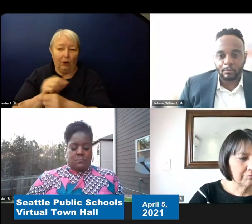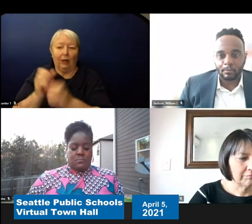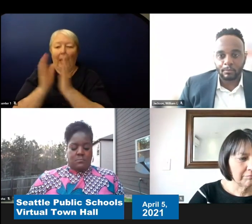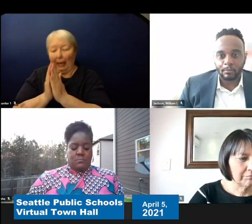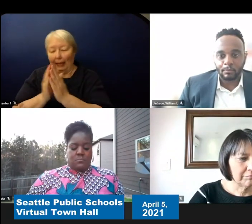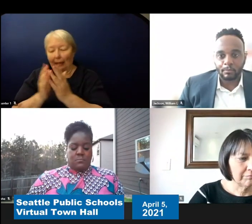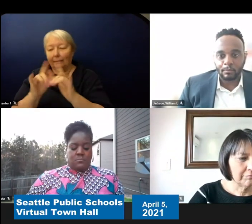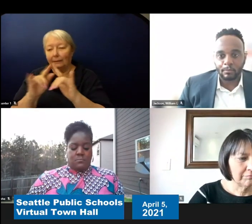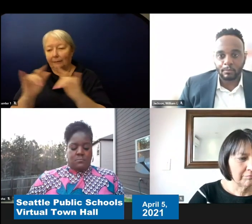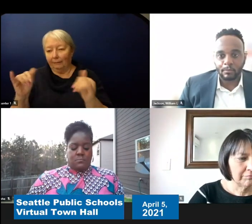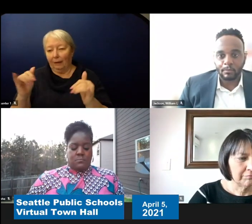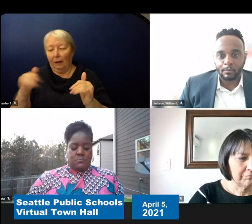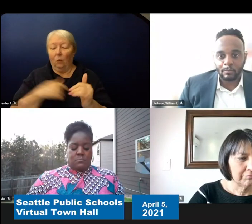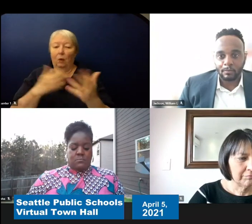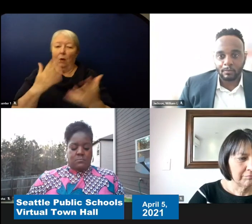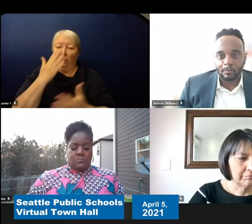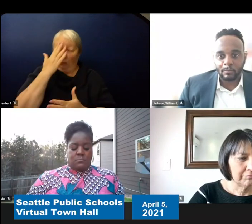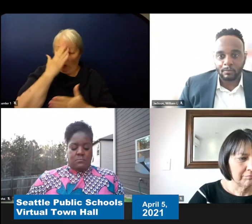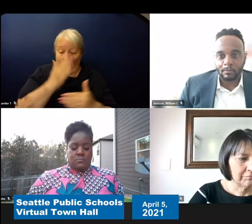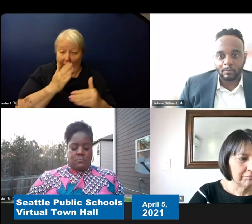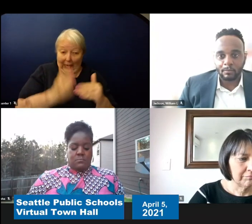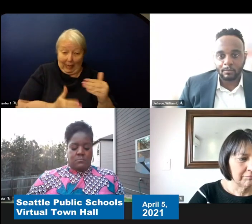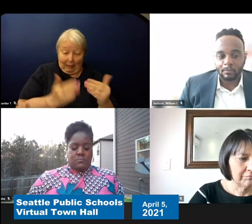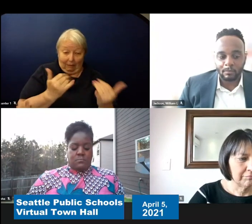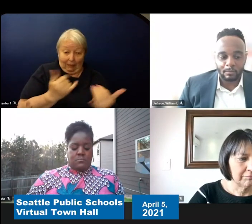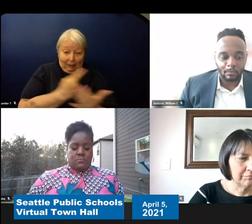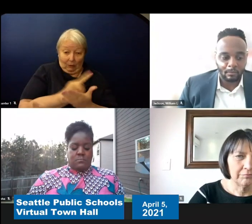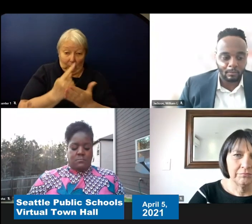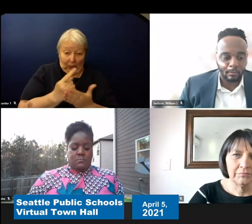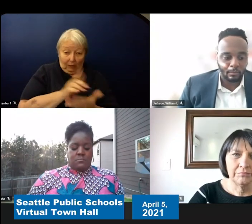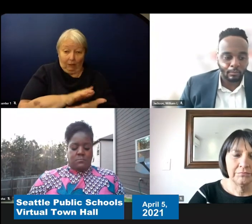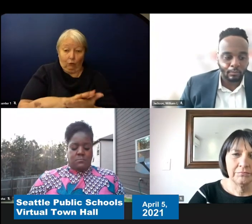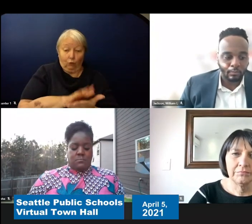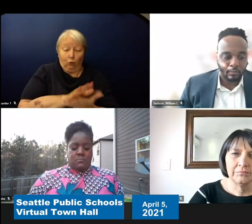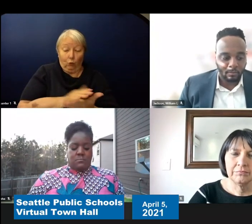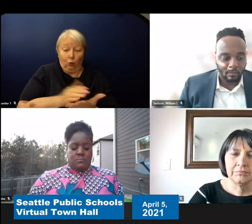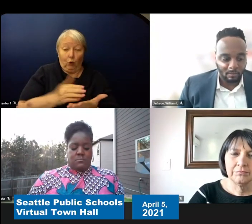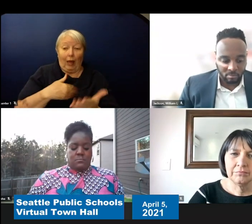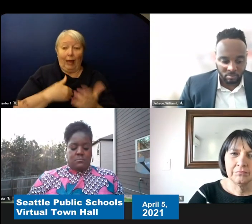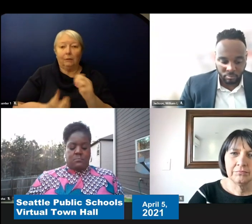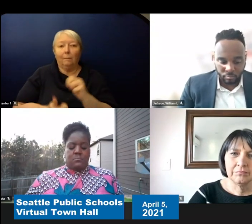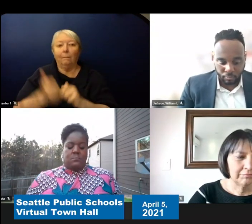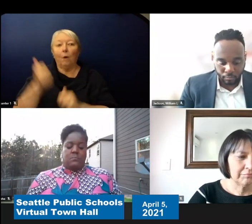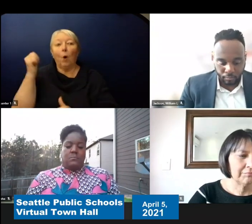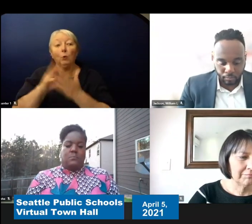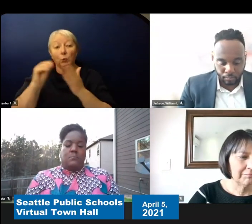of this week the school teams have the majority of their students and their and that are coming